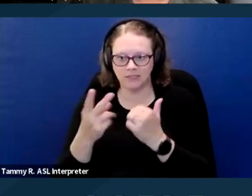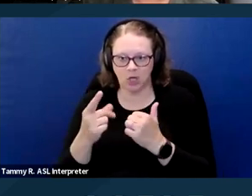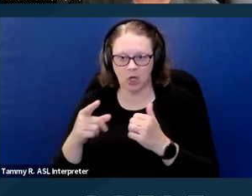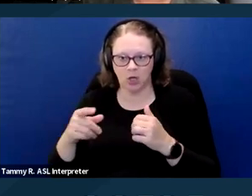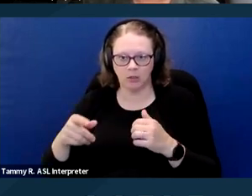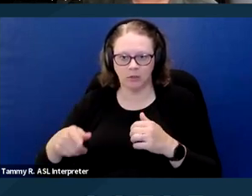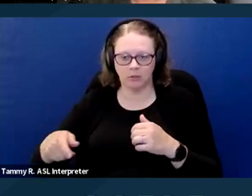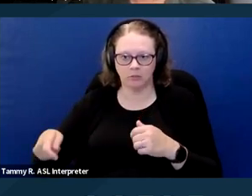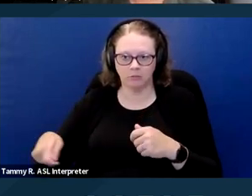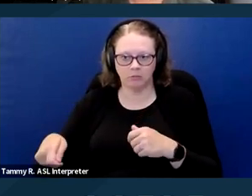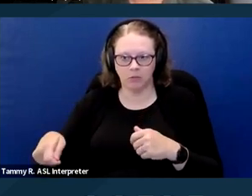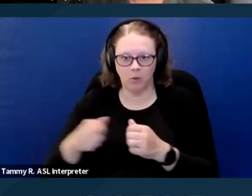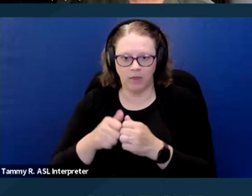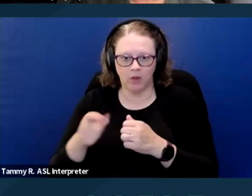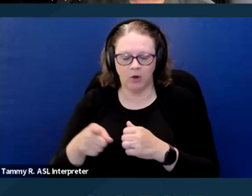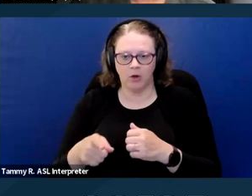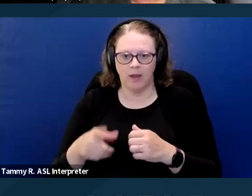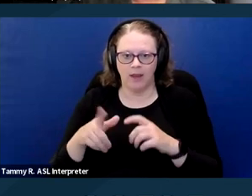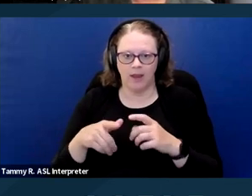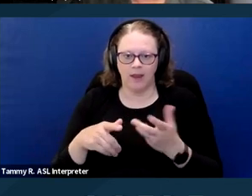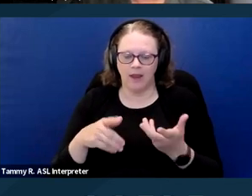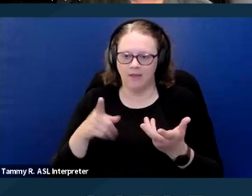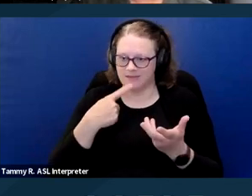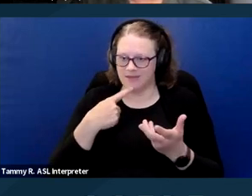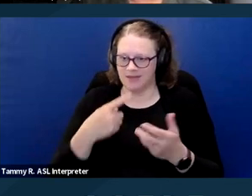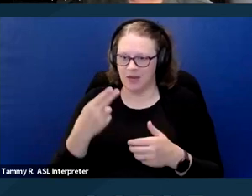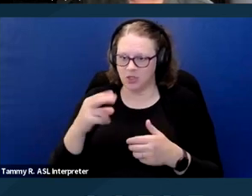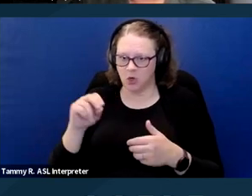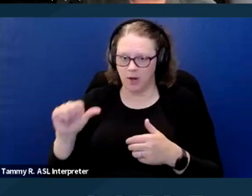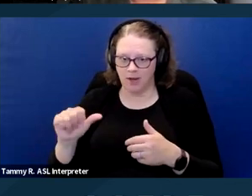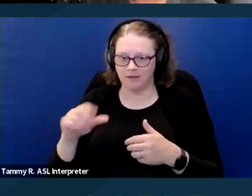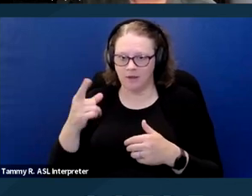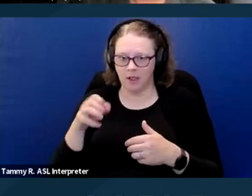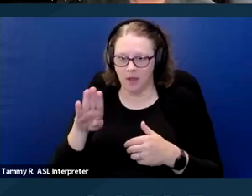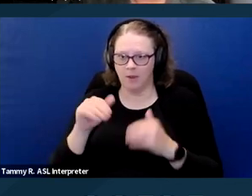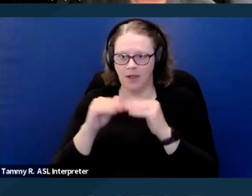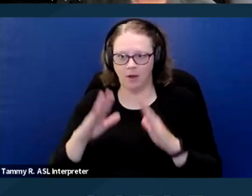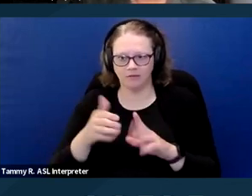that the homeowner association's clubhouse qualified as a dwelling under the Fair Housing Act, which is correct